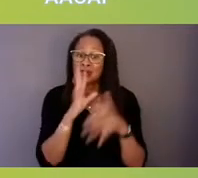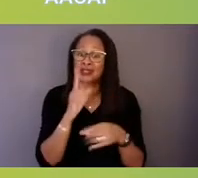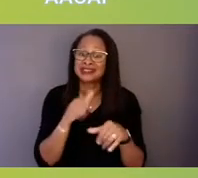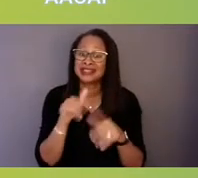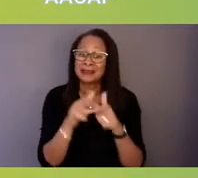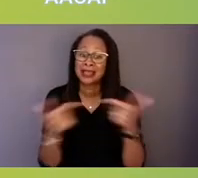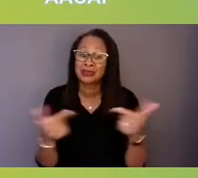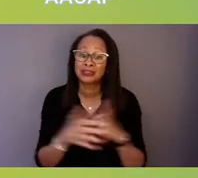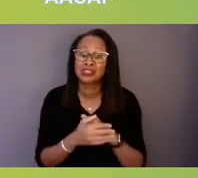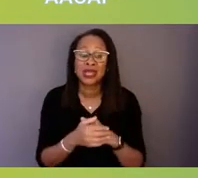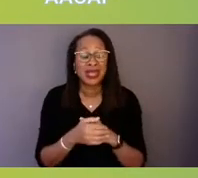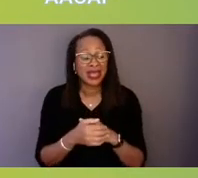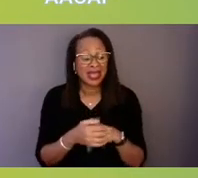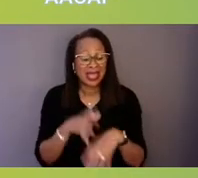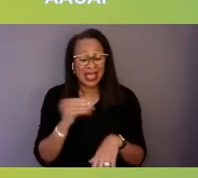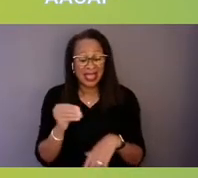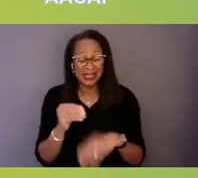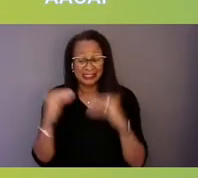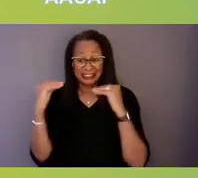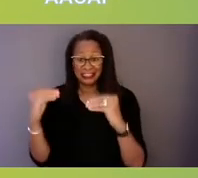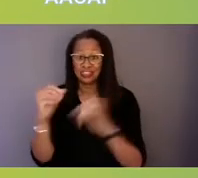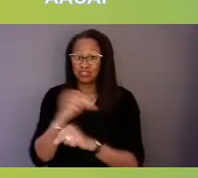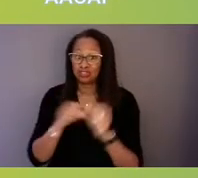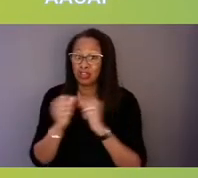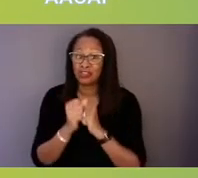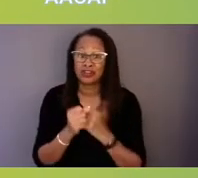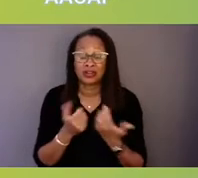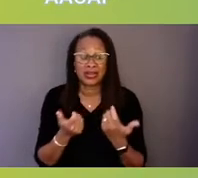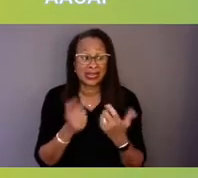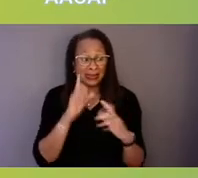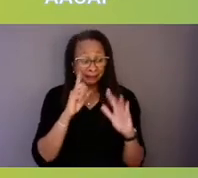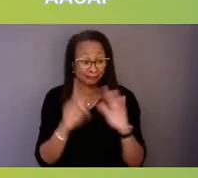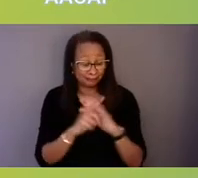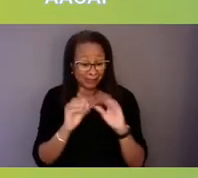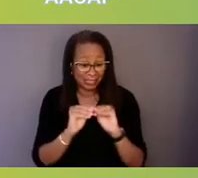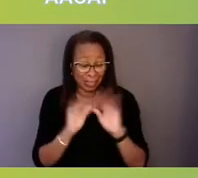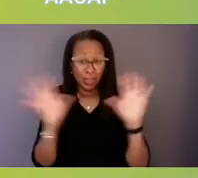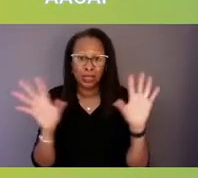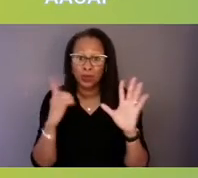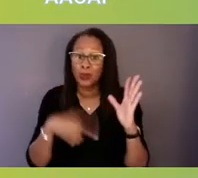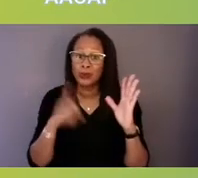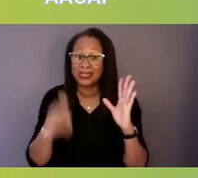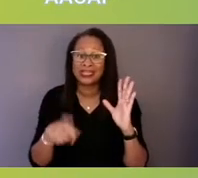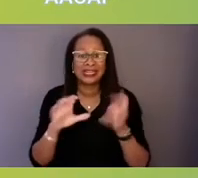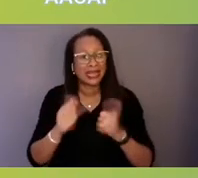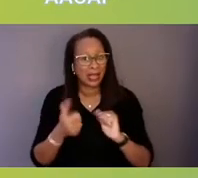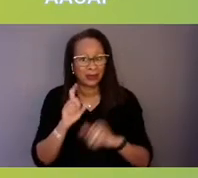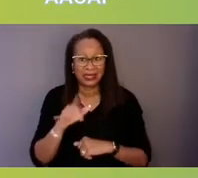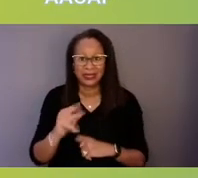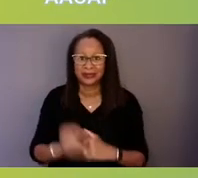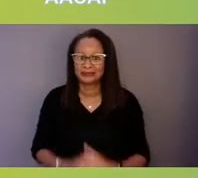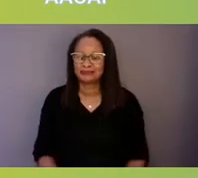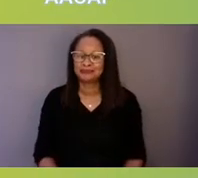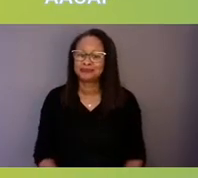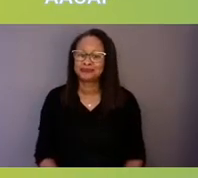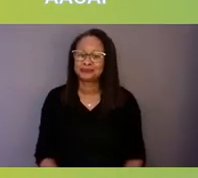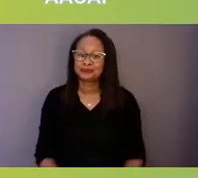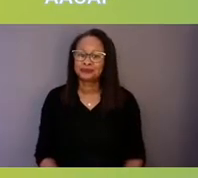in a peer fashion what we need and what we mean. Yes, and one of the things I think we highlighted, too,